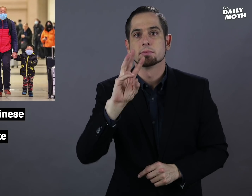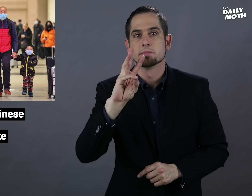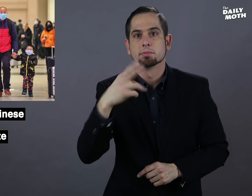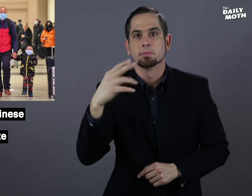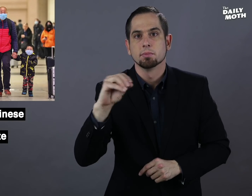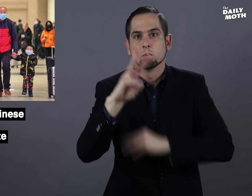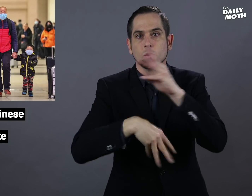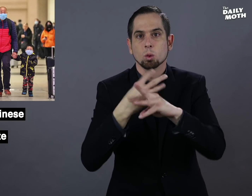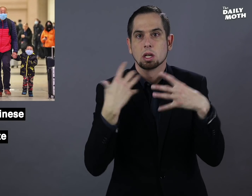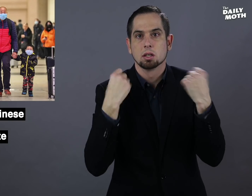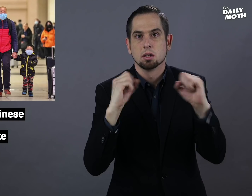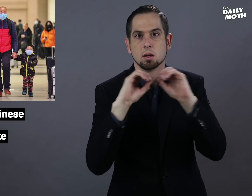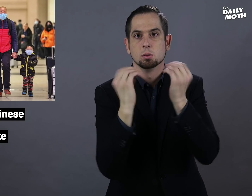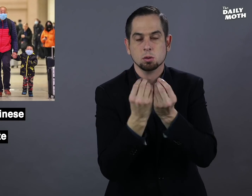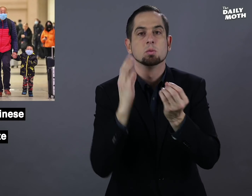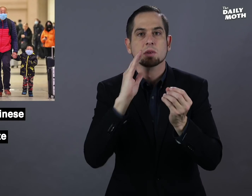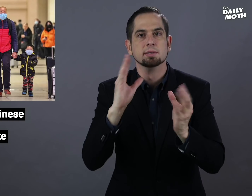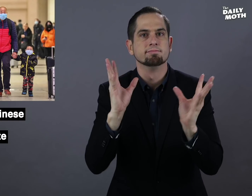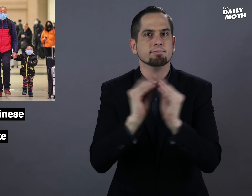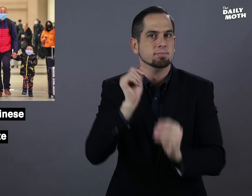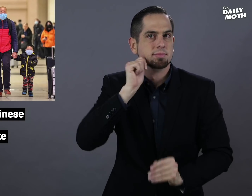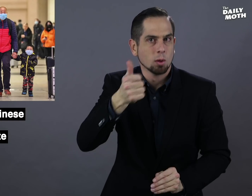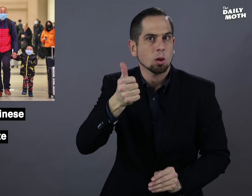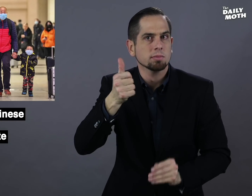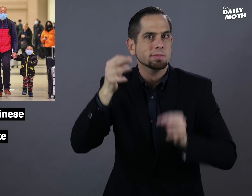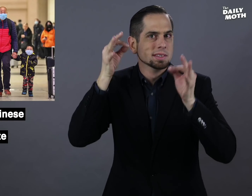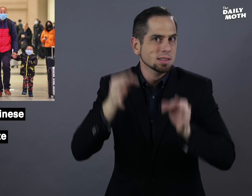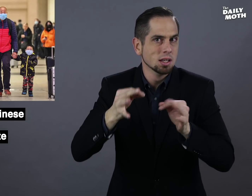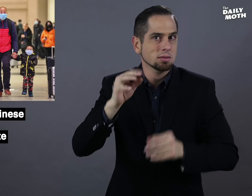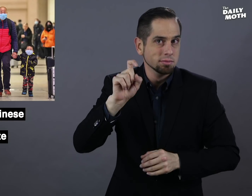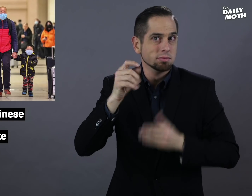The World Health Organization will meet tomorrow to decide